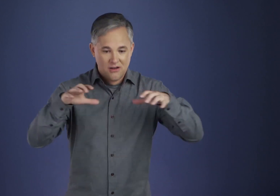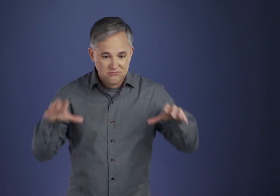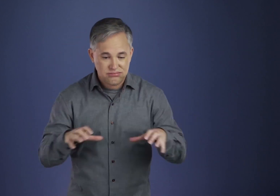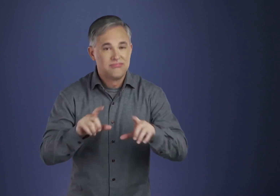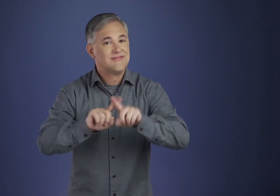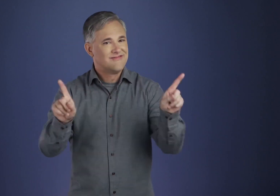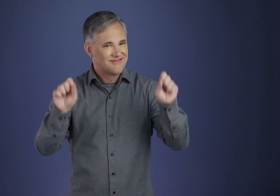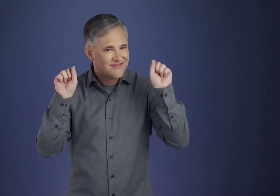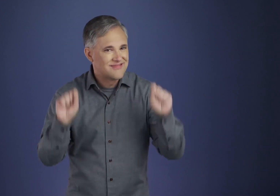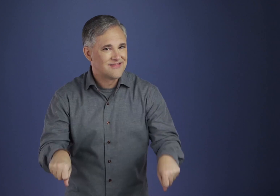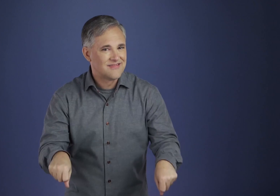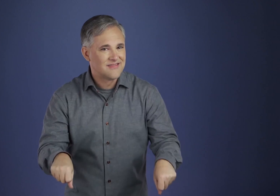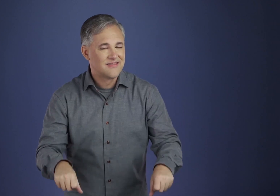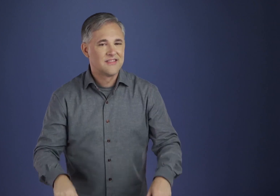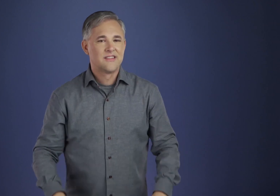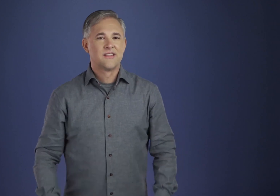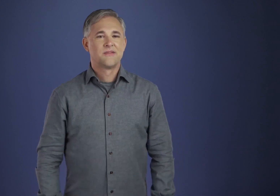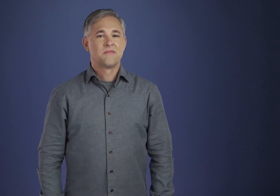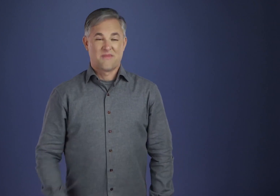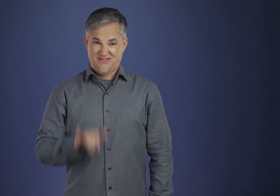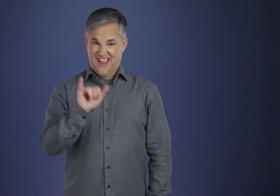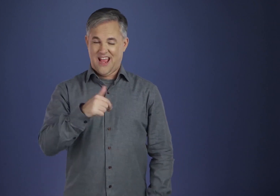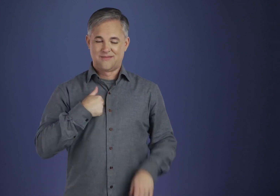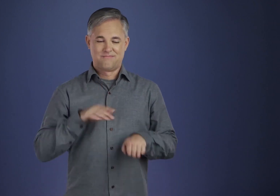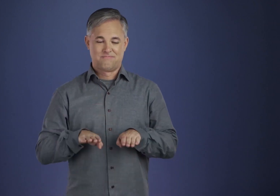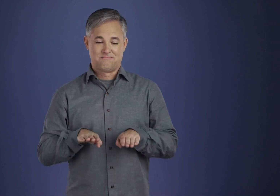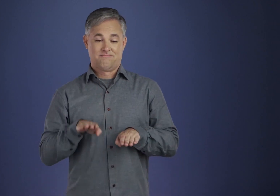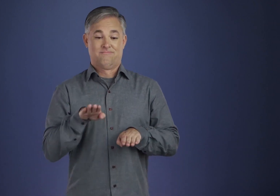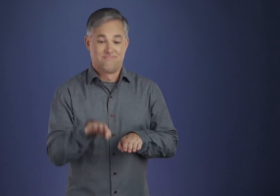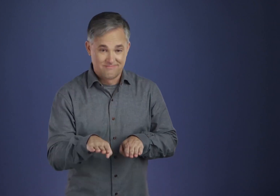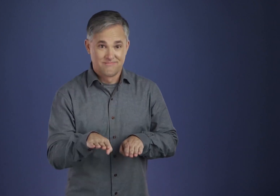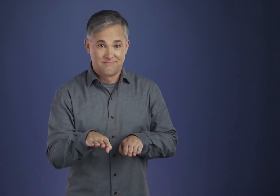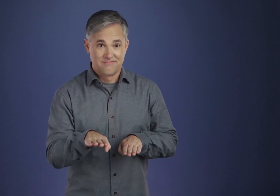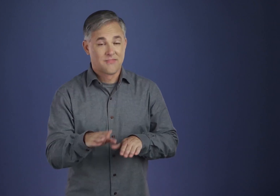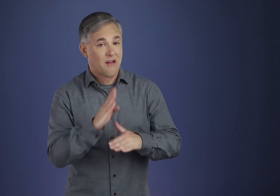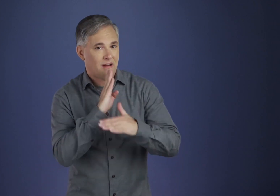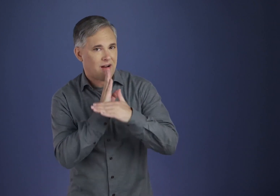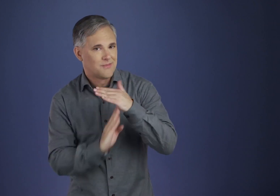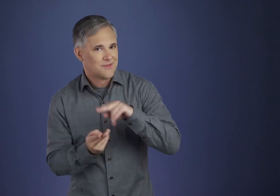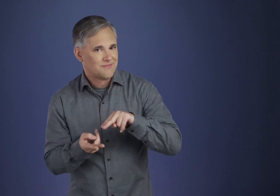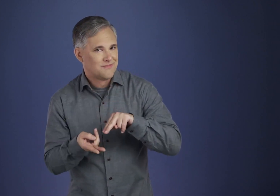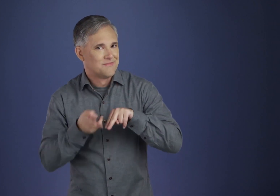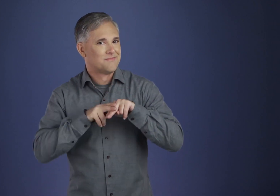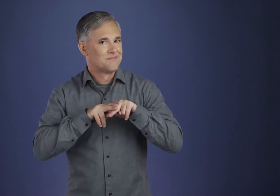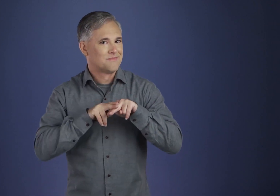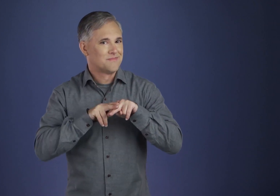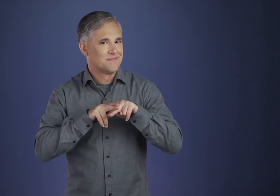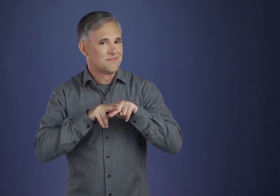It is a step in the development of that kind of humility that makes it possible for us to receive God's help.